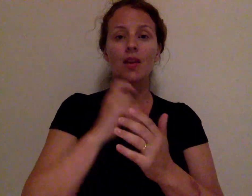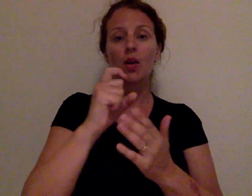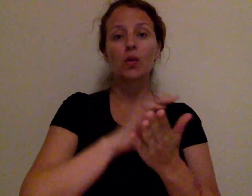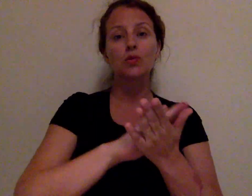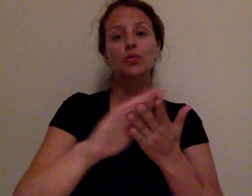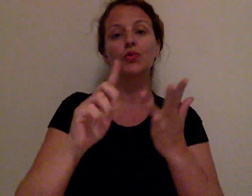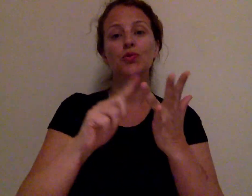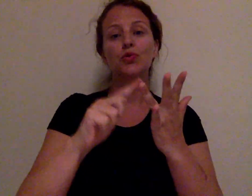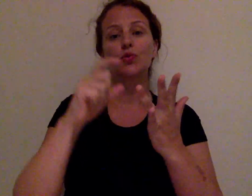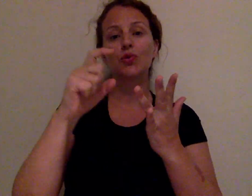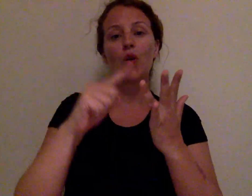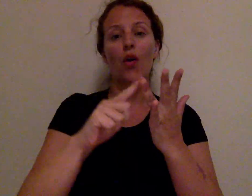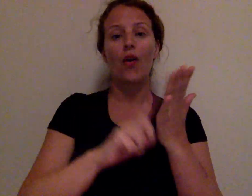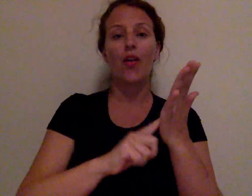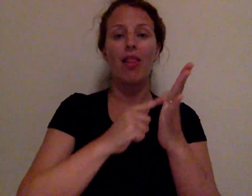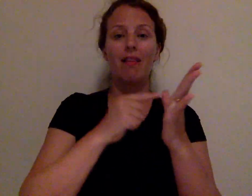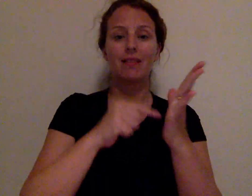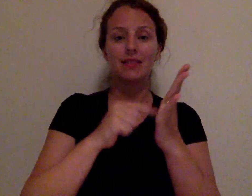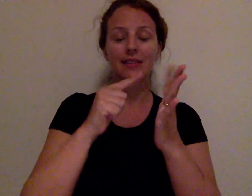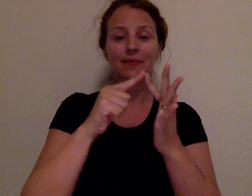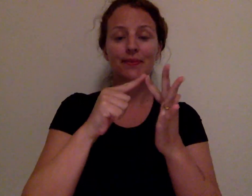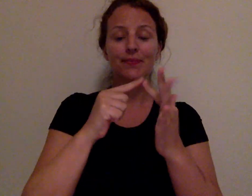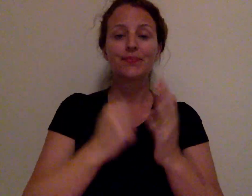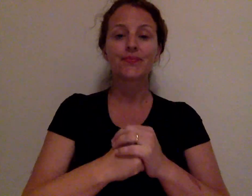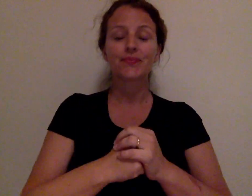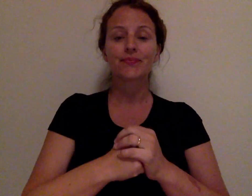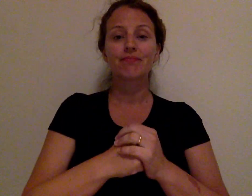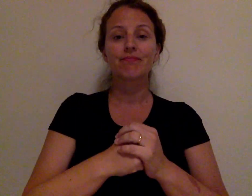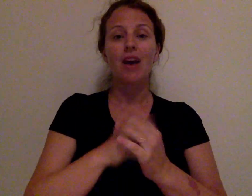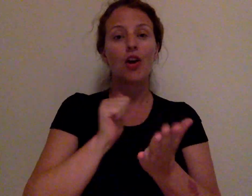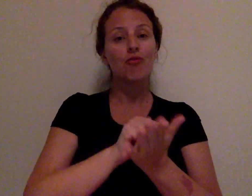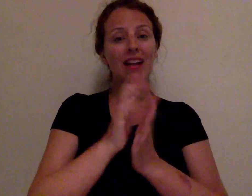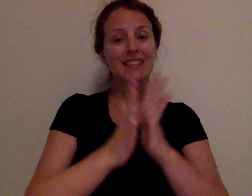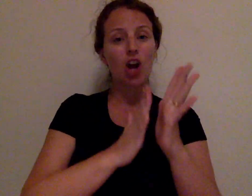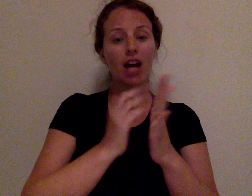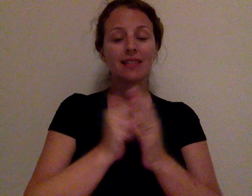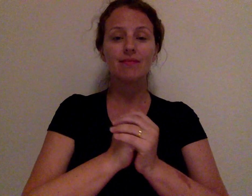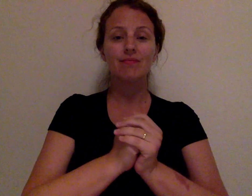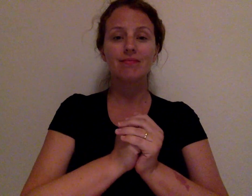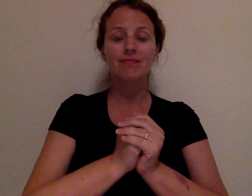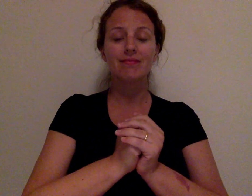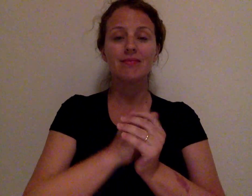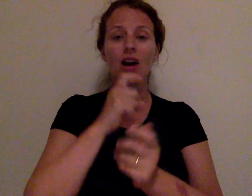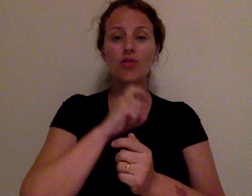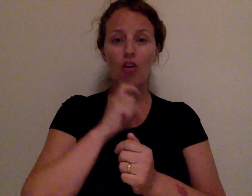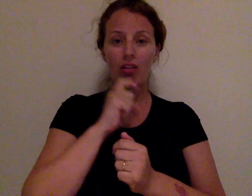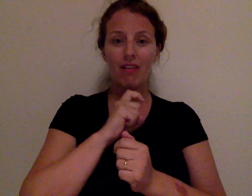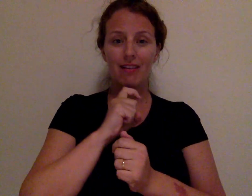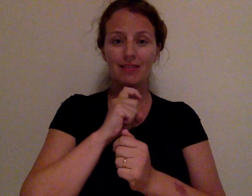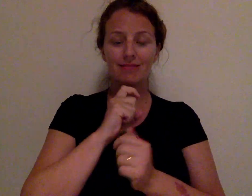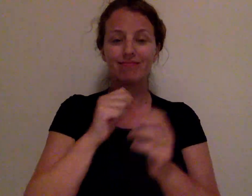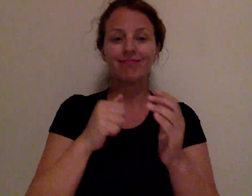CHOCOLATE Correct sign, "chocolate."